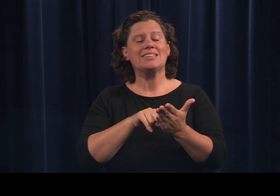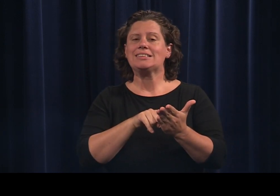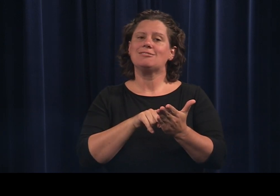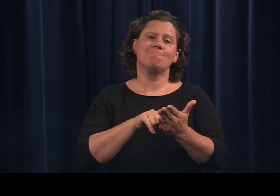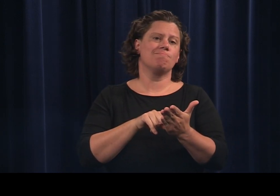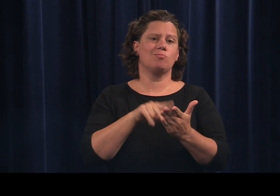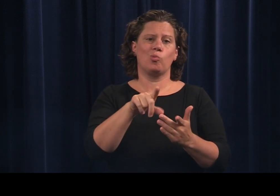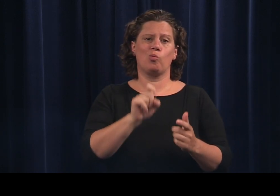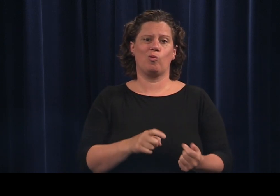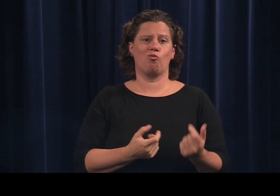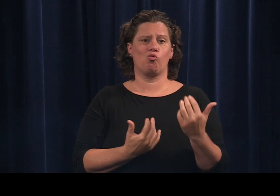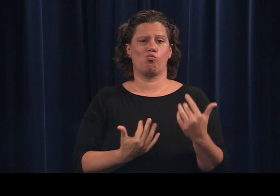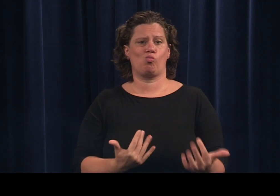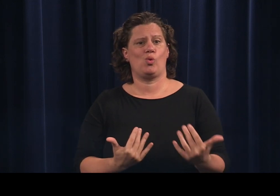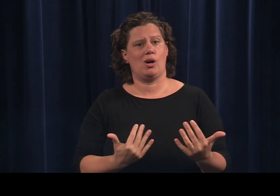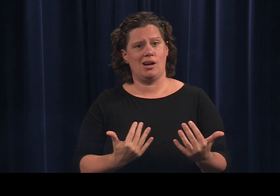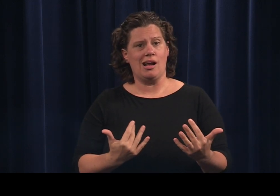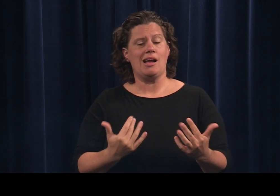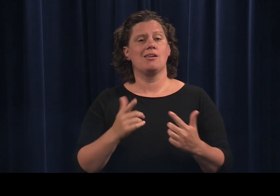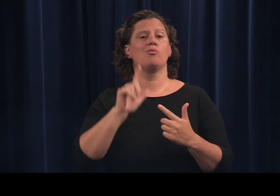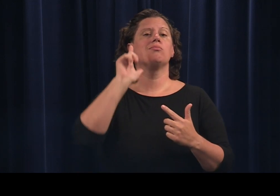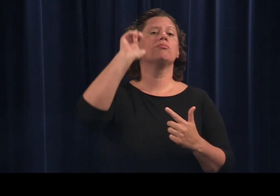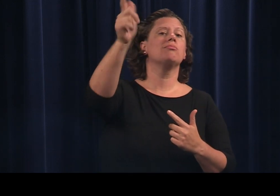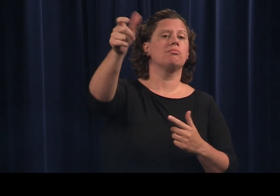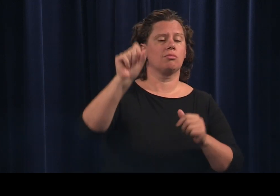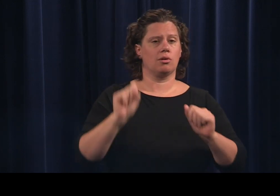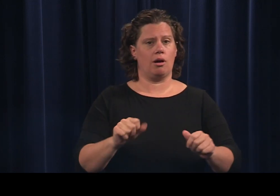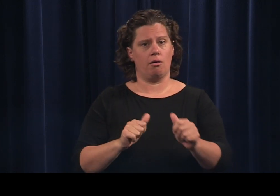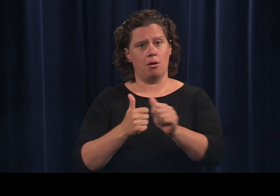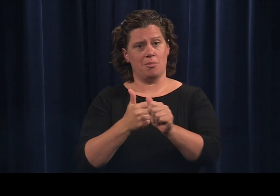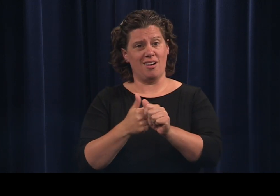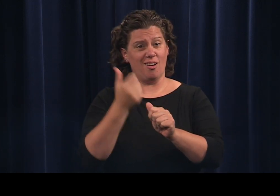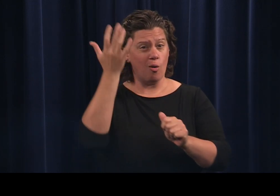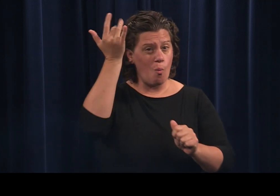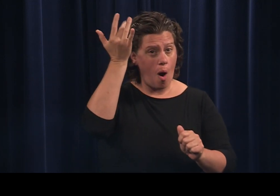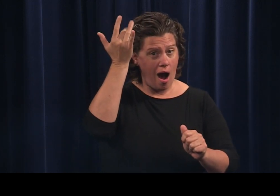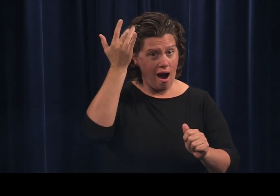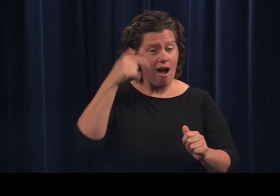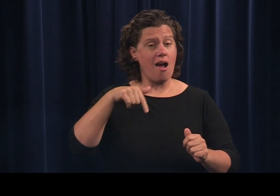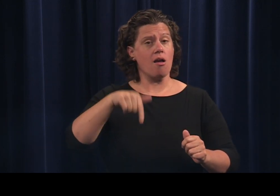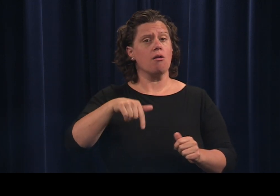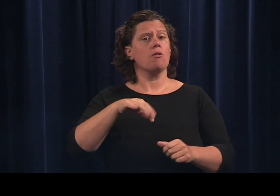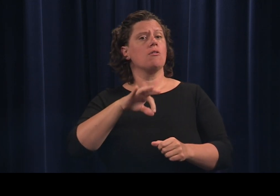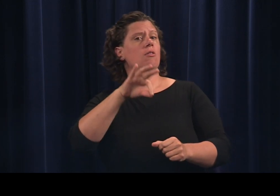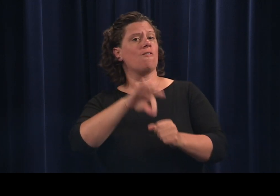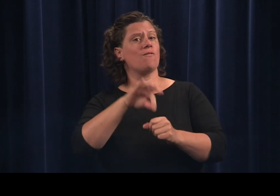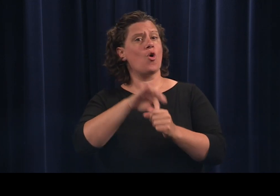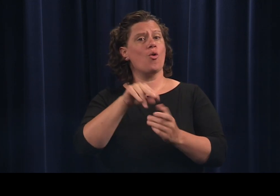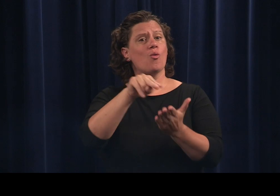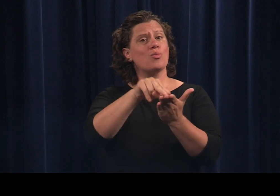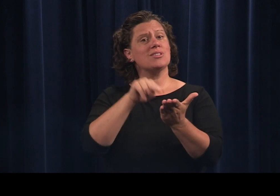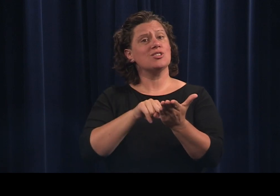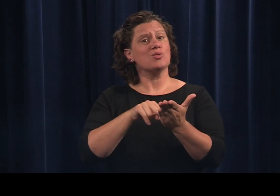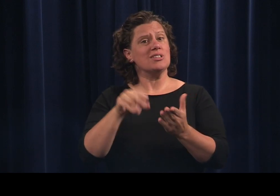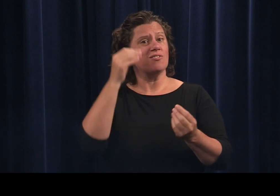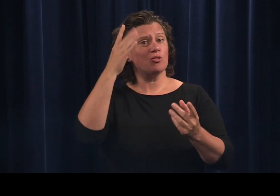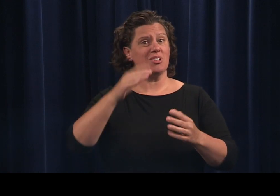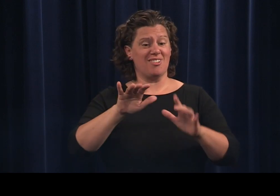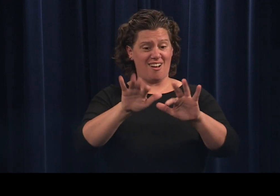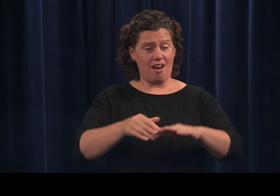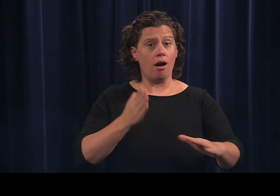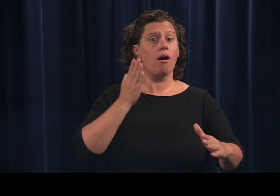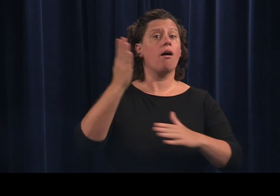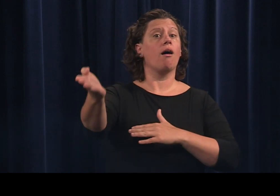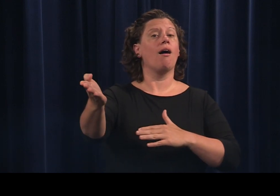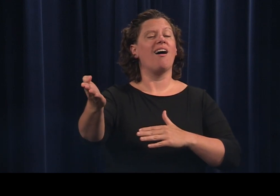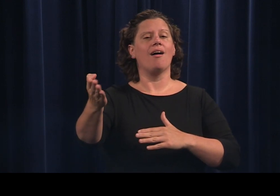update. Voter registration information may take 2-3 days to be